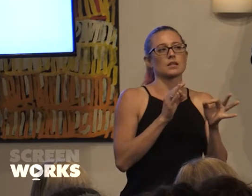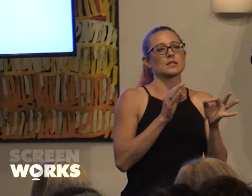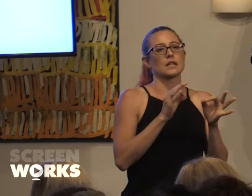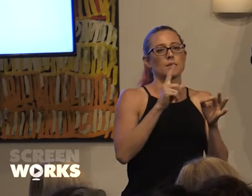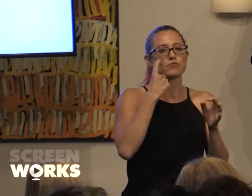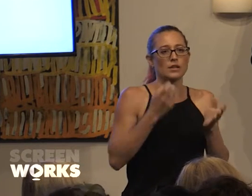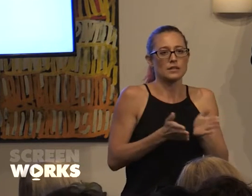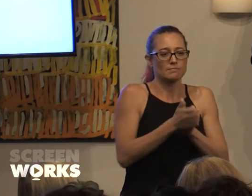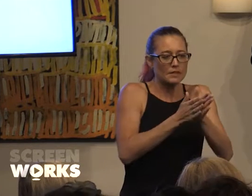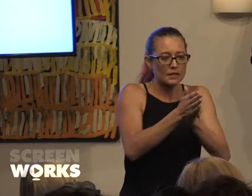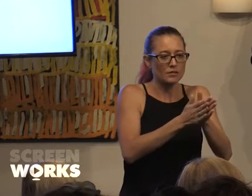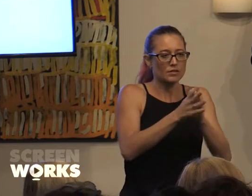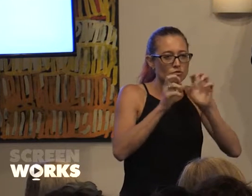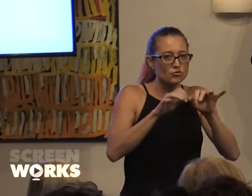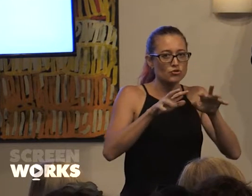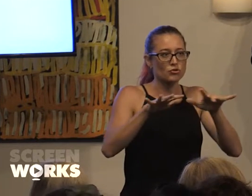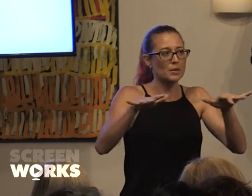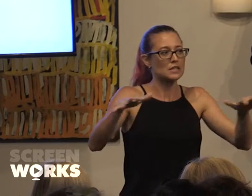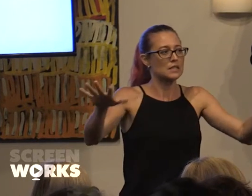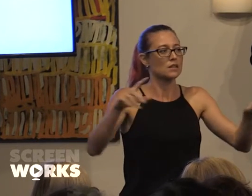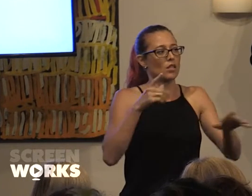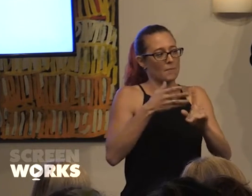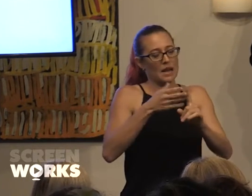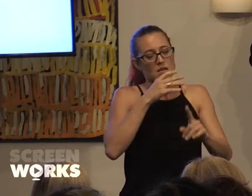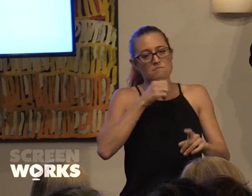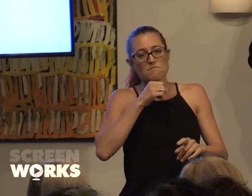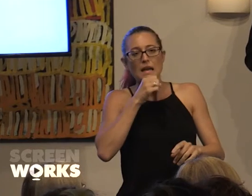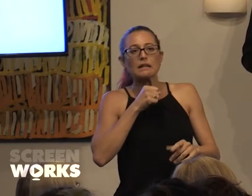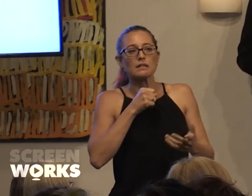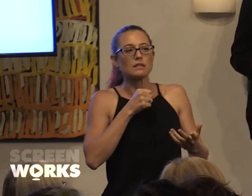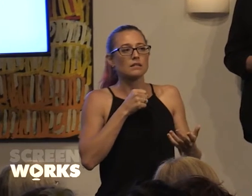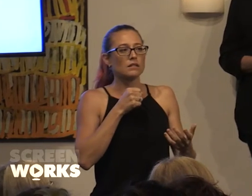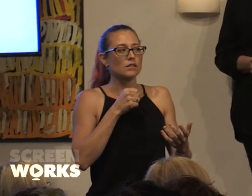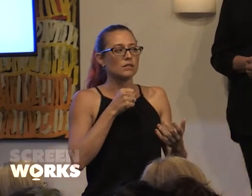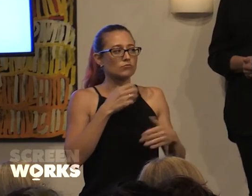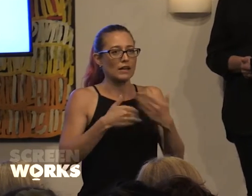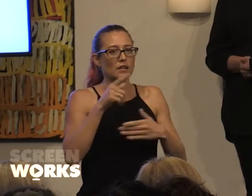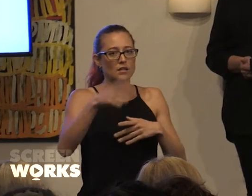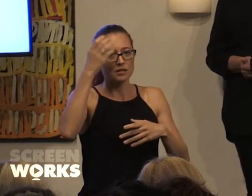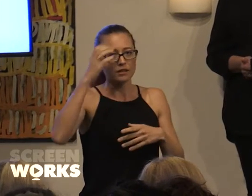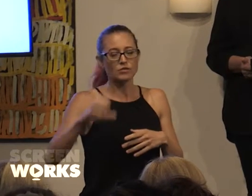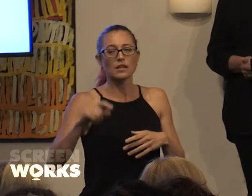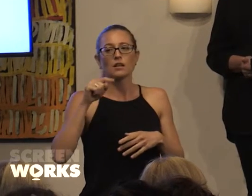distributors - who as we all know are mainly male-run in this country - to look at